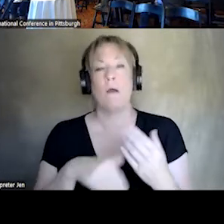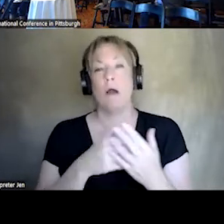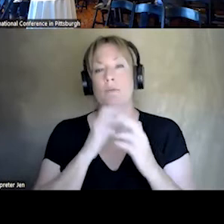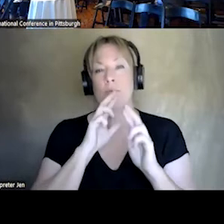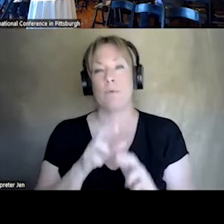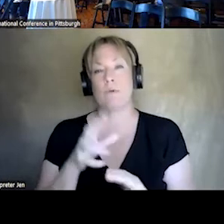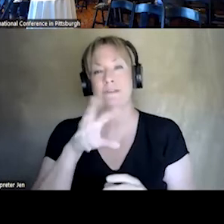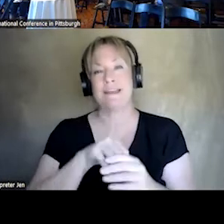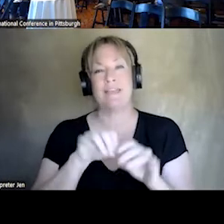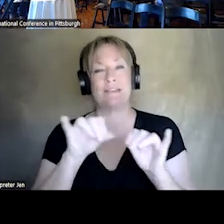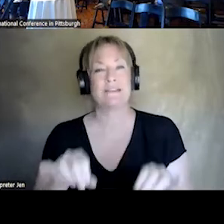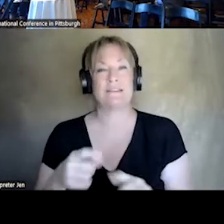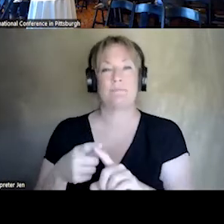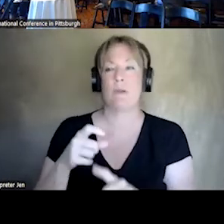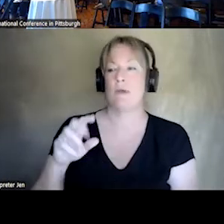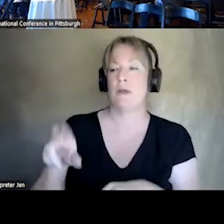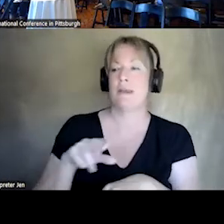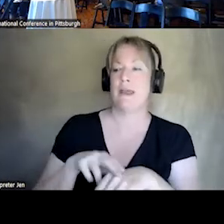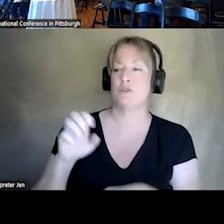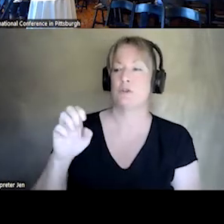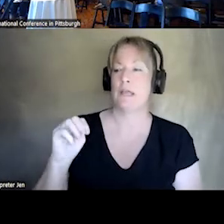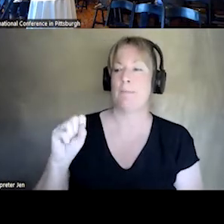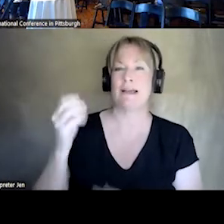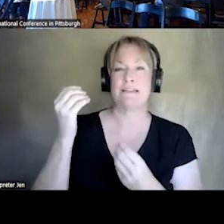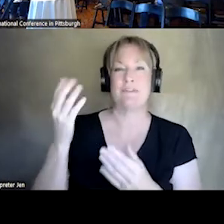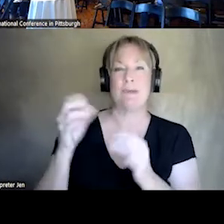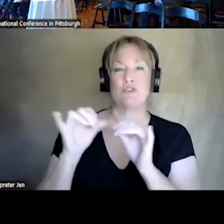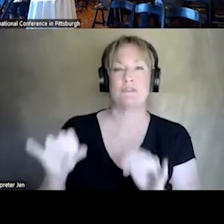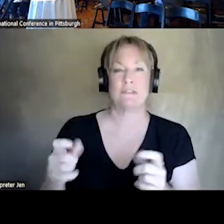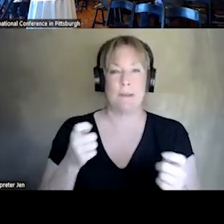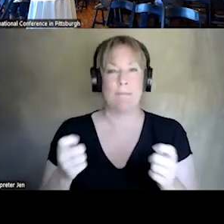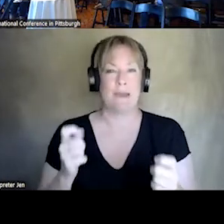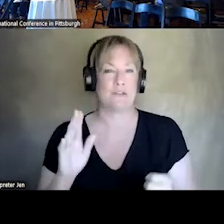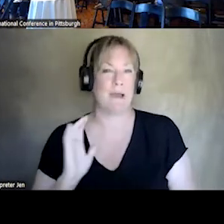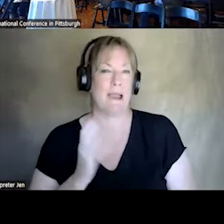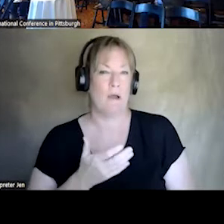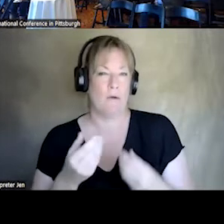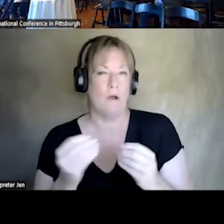OUT OF THE NATIONAL EMS INFORMATION SYSTEMS MANAGED BY OUR OFFICE. WHAT'S REALLY COOL,